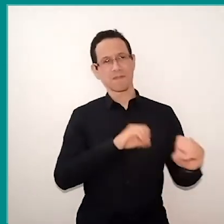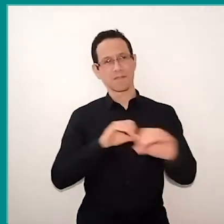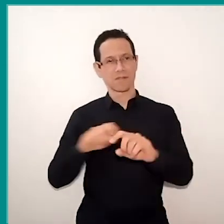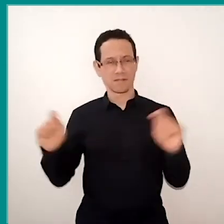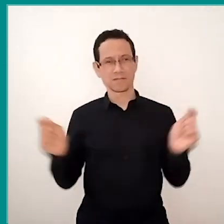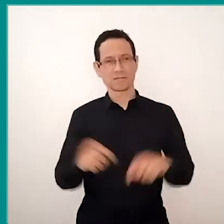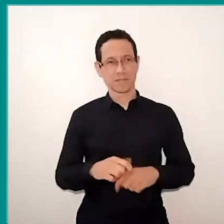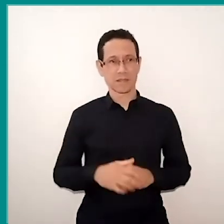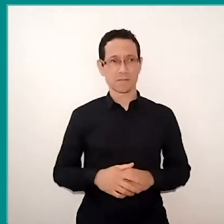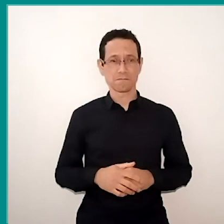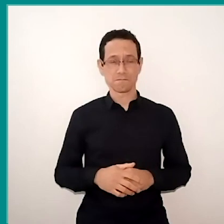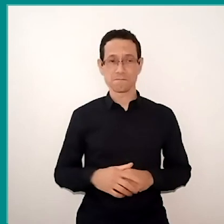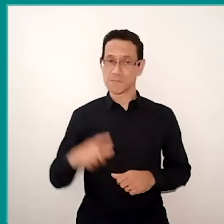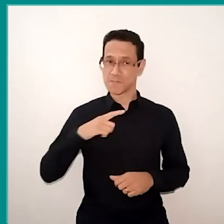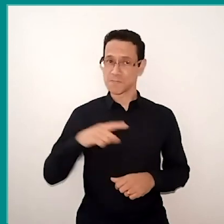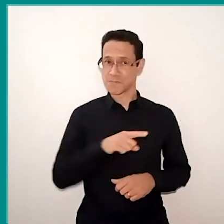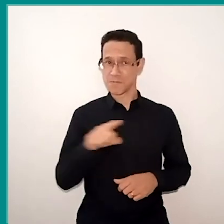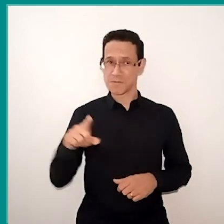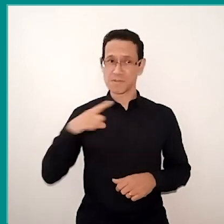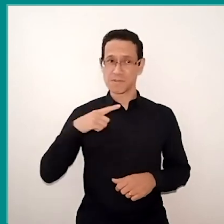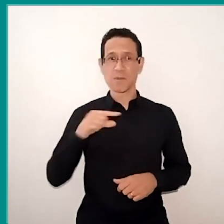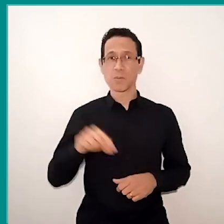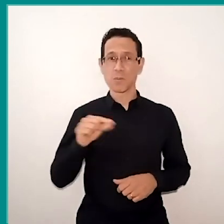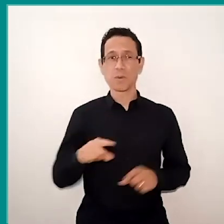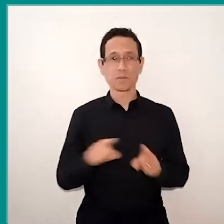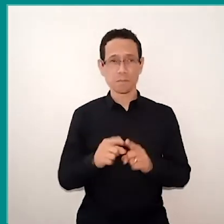If you don't have them now, forward it to us here,